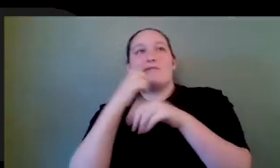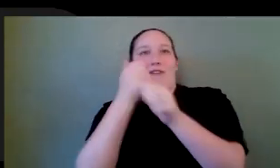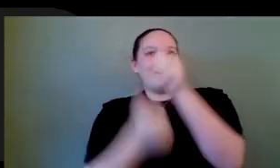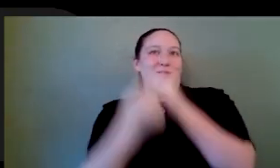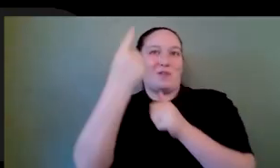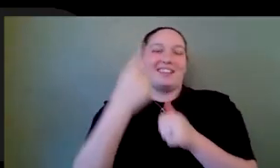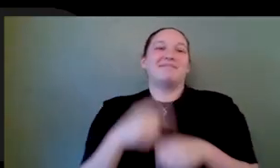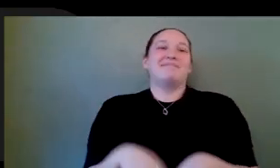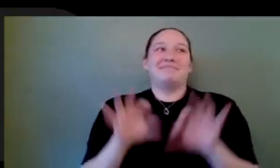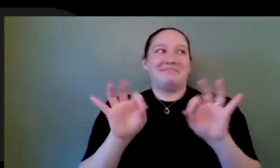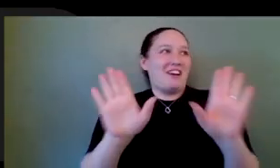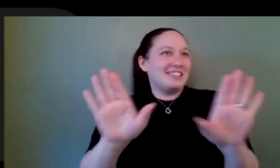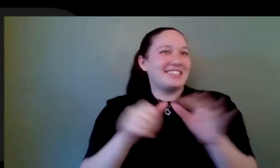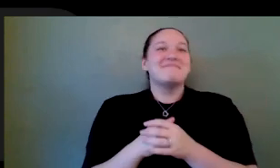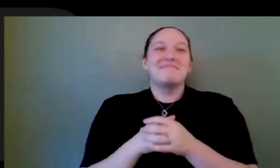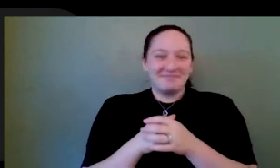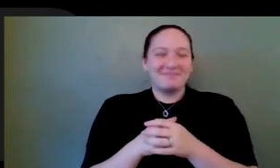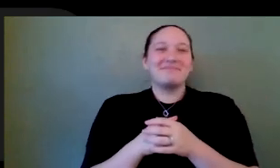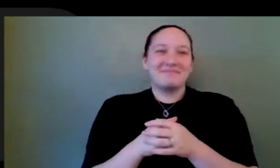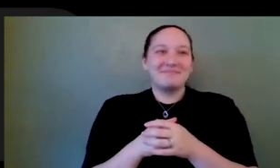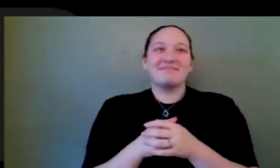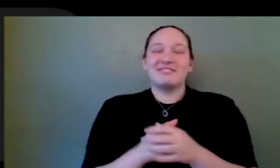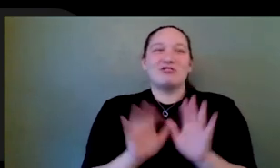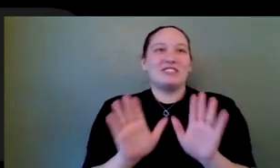So this is awesome. This is great. So let me start